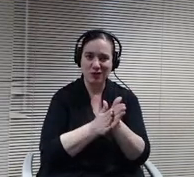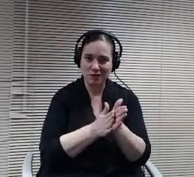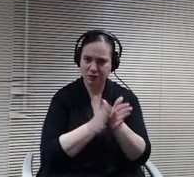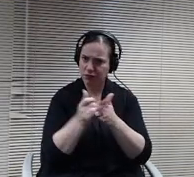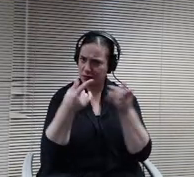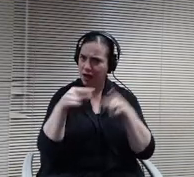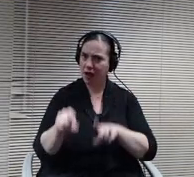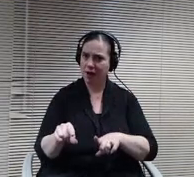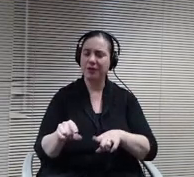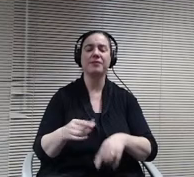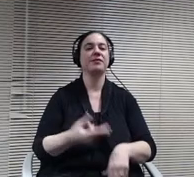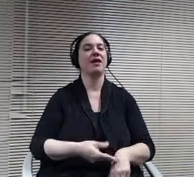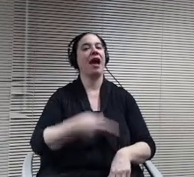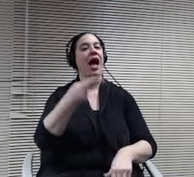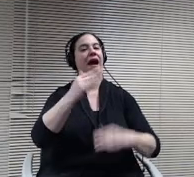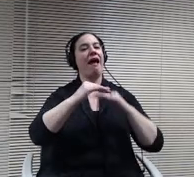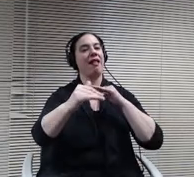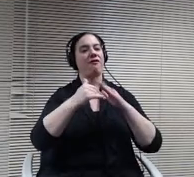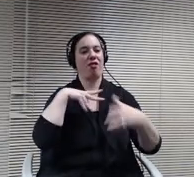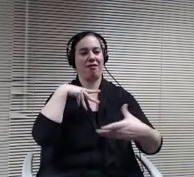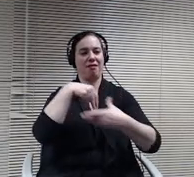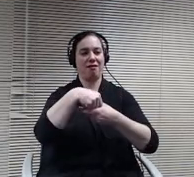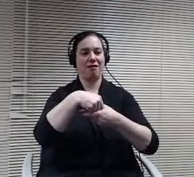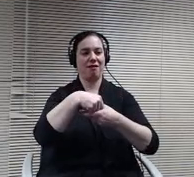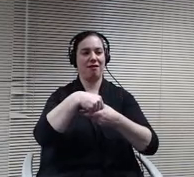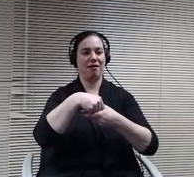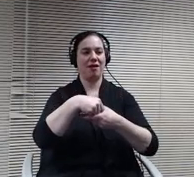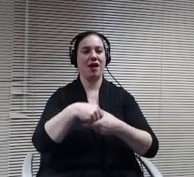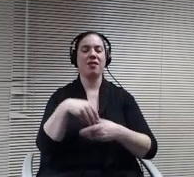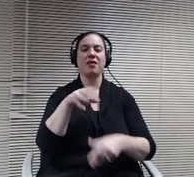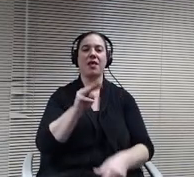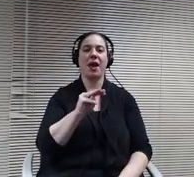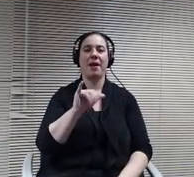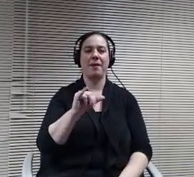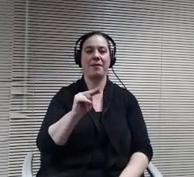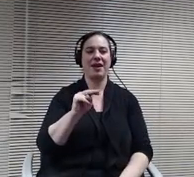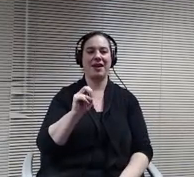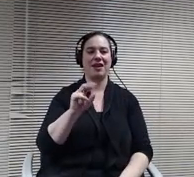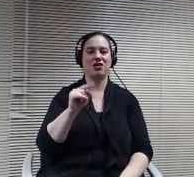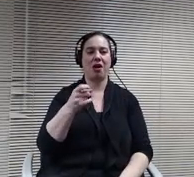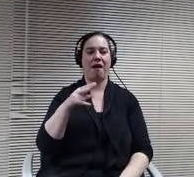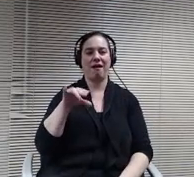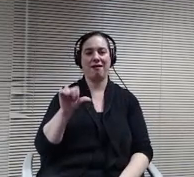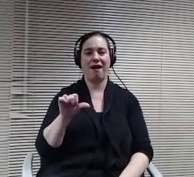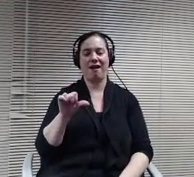high levels of engagement them into instructional framework. All the elements are embedded within this program of